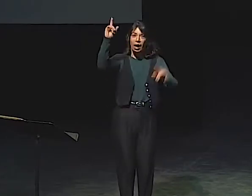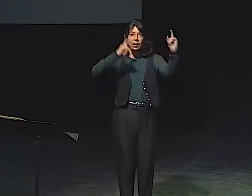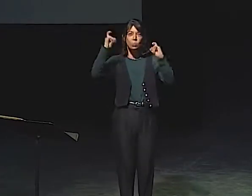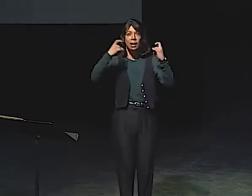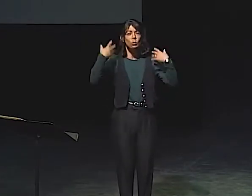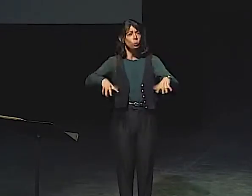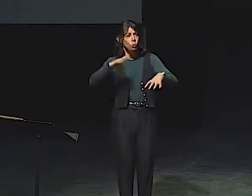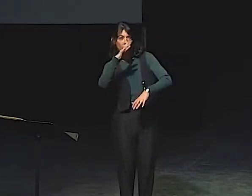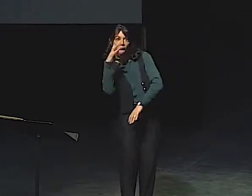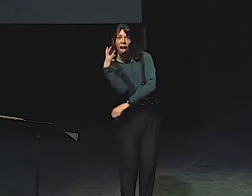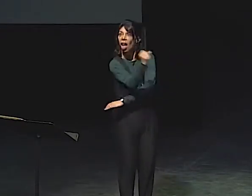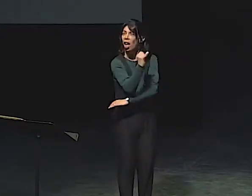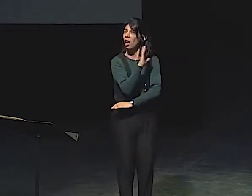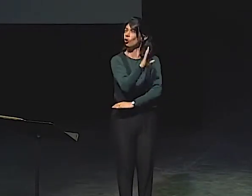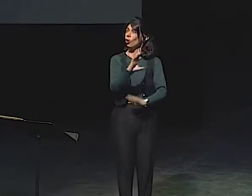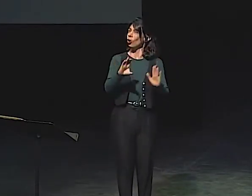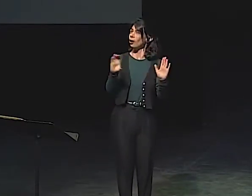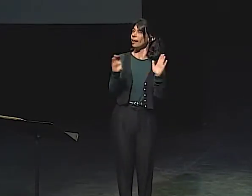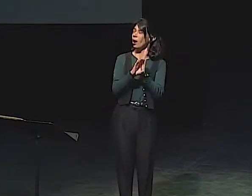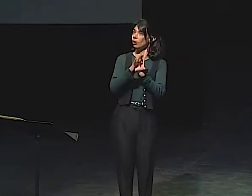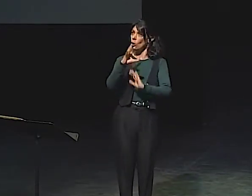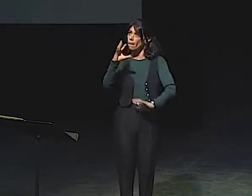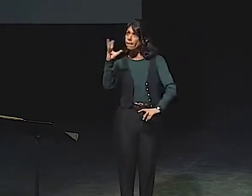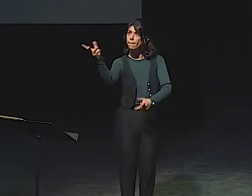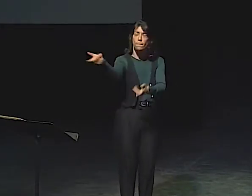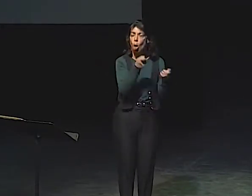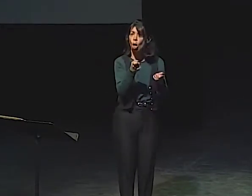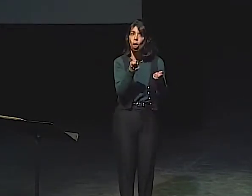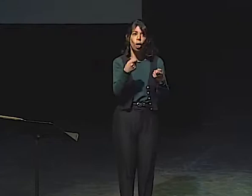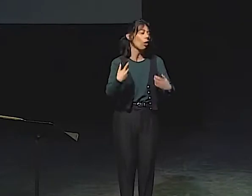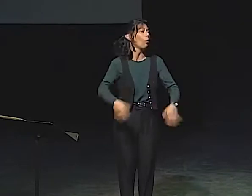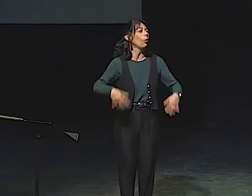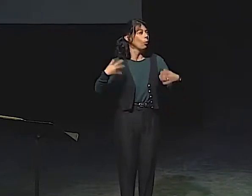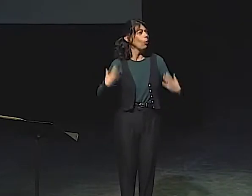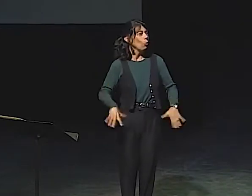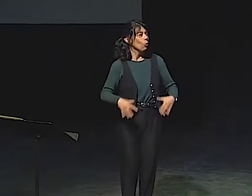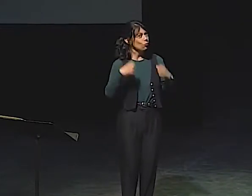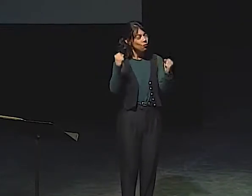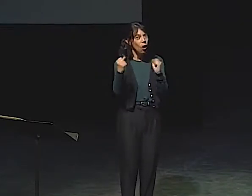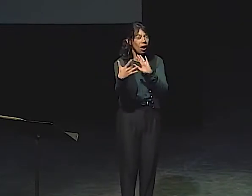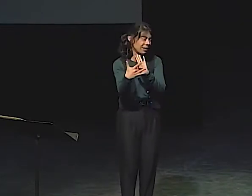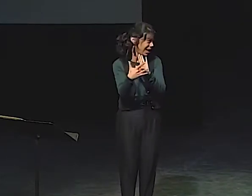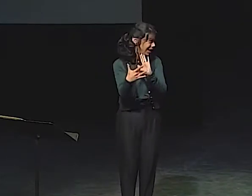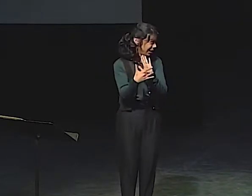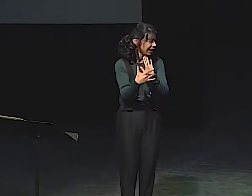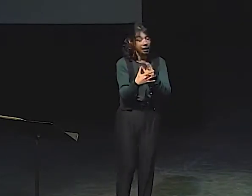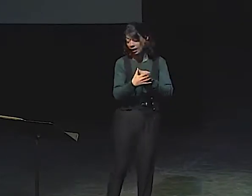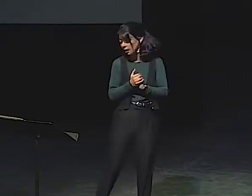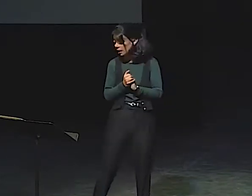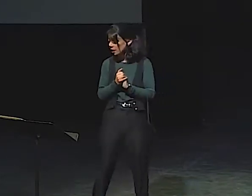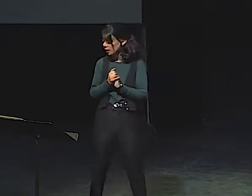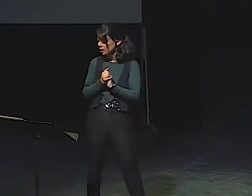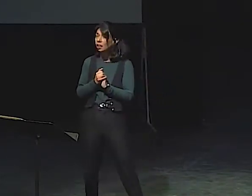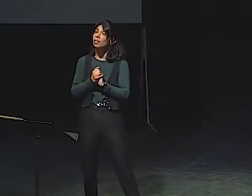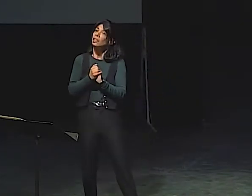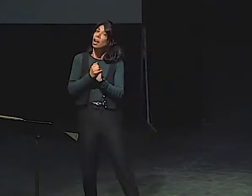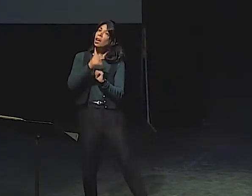IN WATCHING, I COULD SEE YOUR EXPRESSIONS WELL. YOU WERE REALLY PULLED INTO HER CHARACTER,